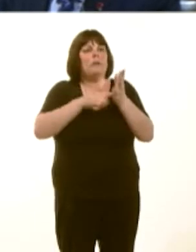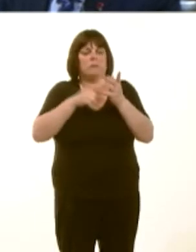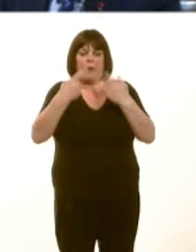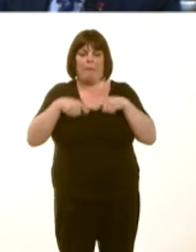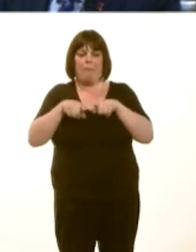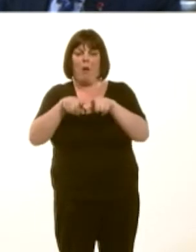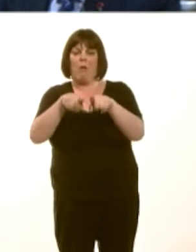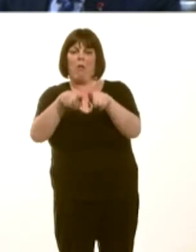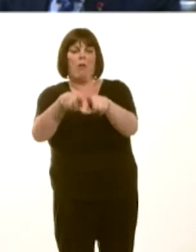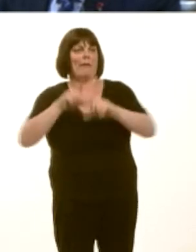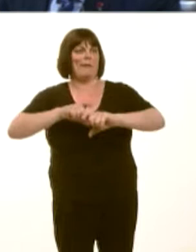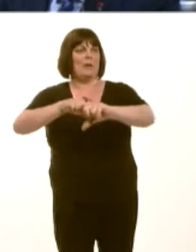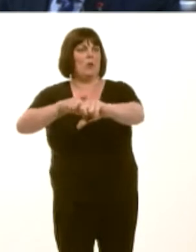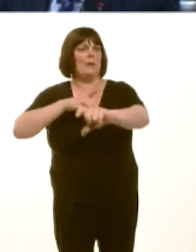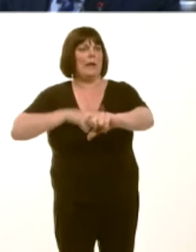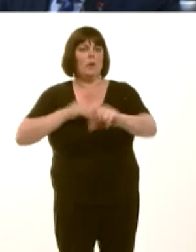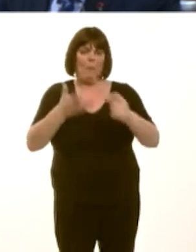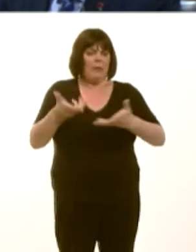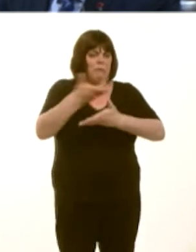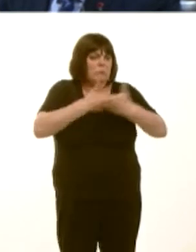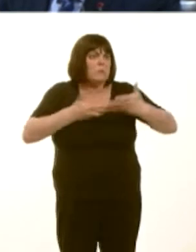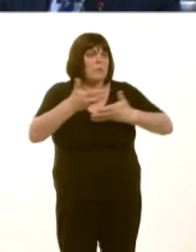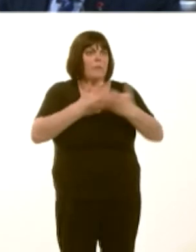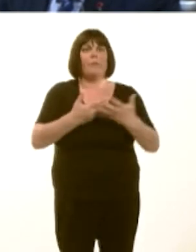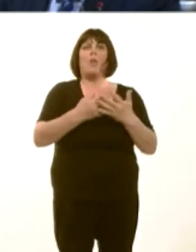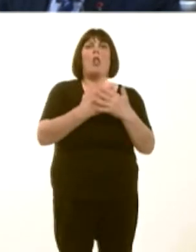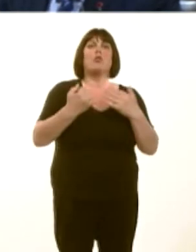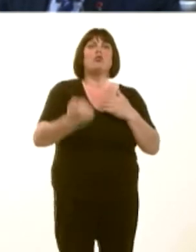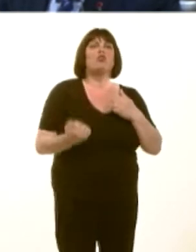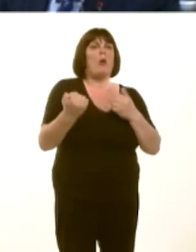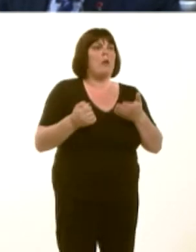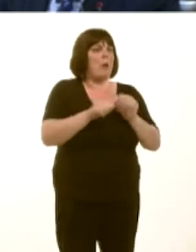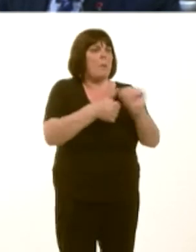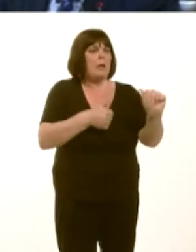So, all the operators know what the issues are, and what we are looking at is how we